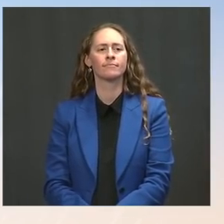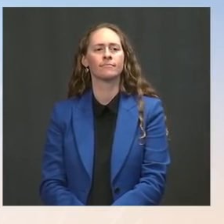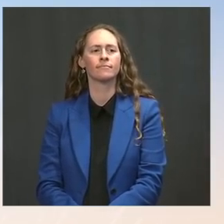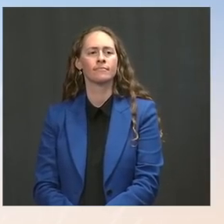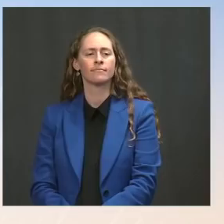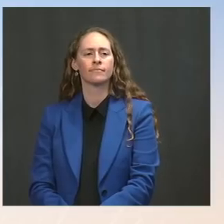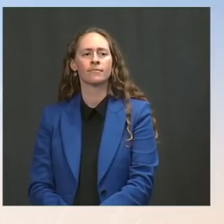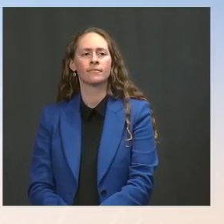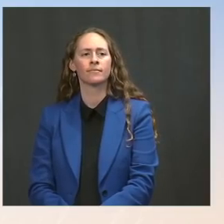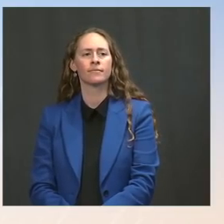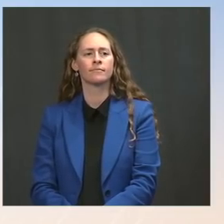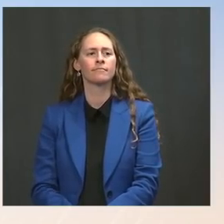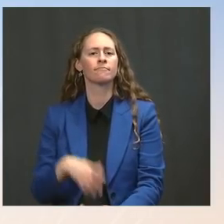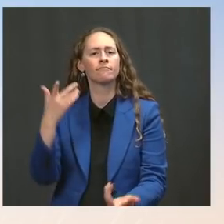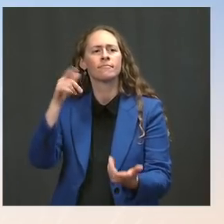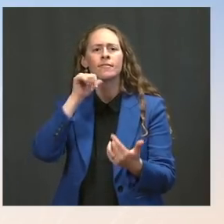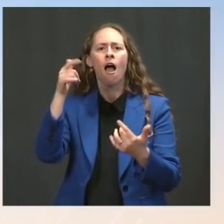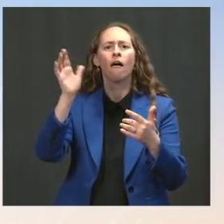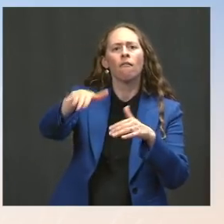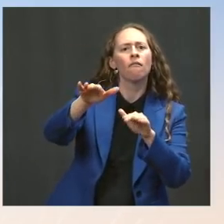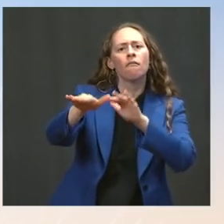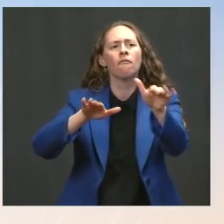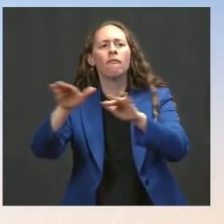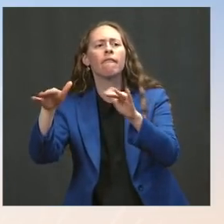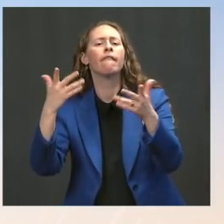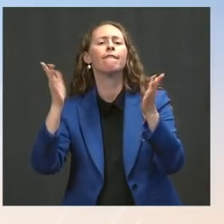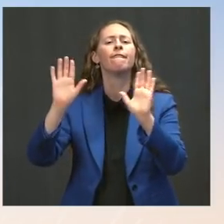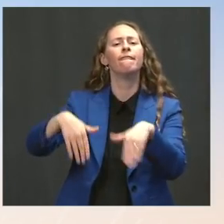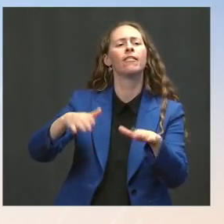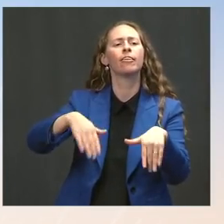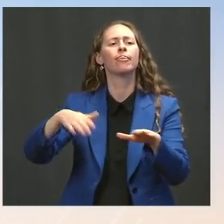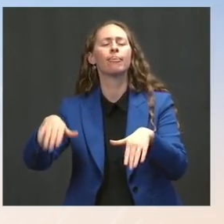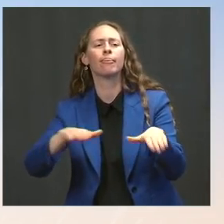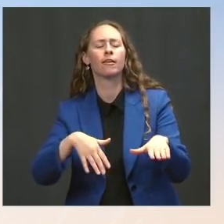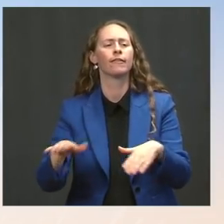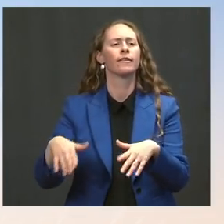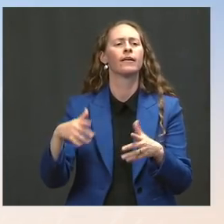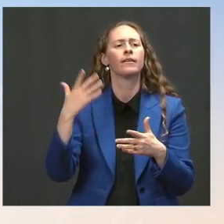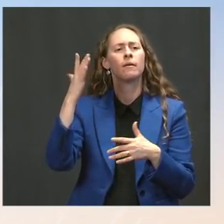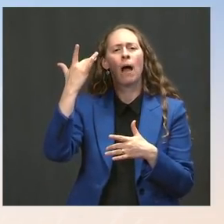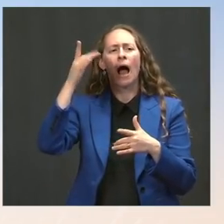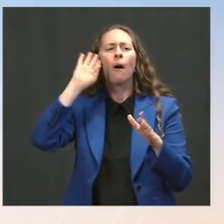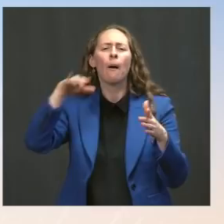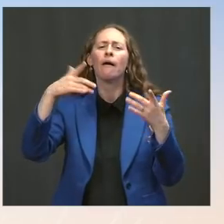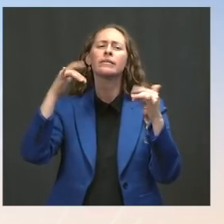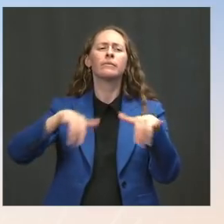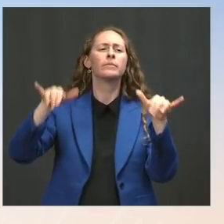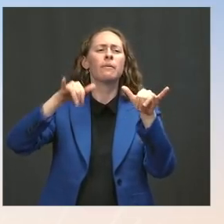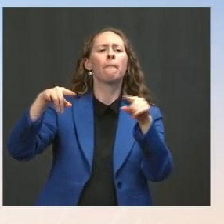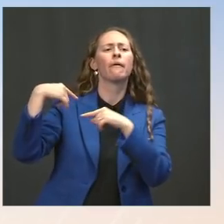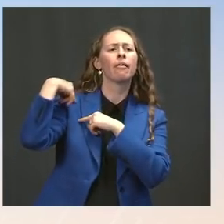and that these are really some of the biggest issues since the Civil War. And yet, they feel like there has not been movement